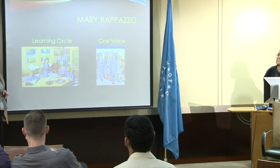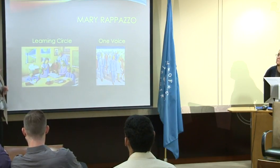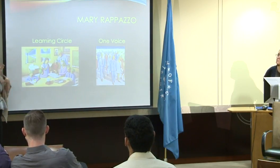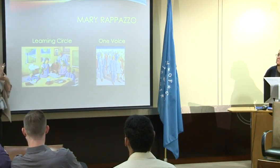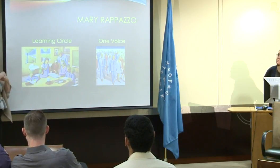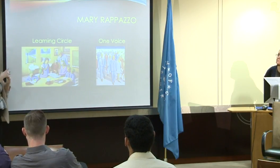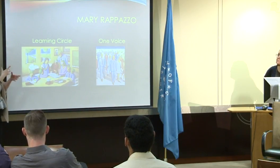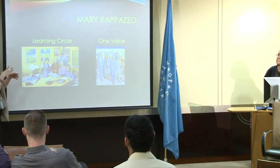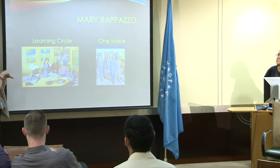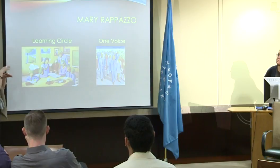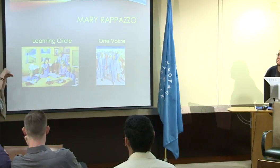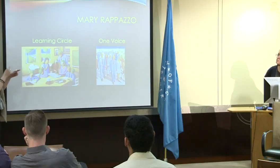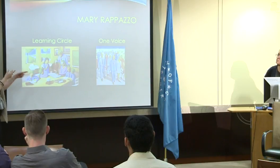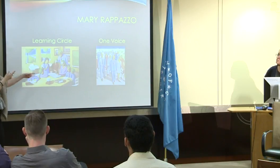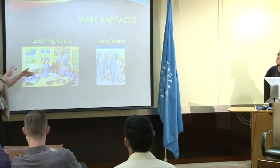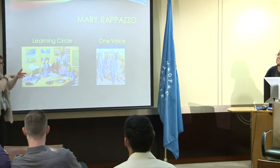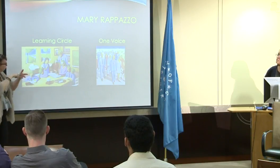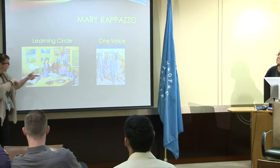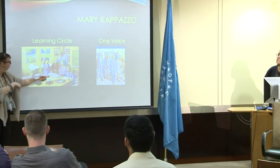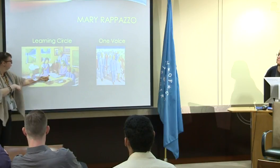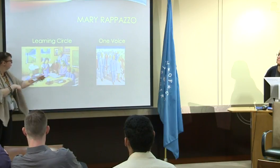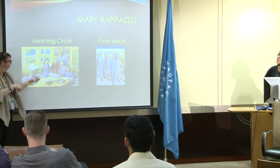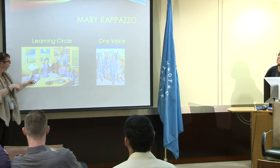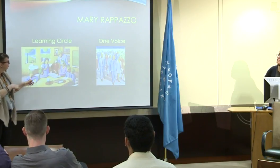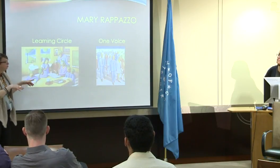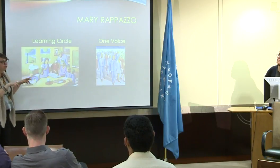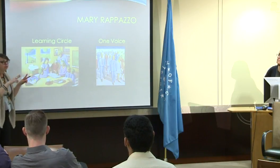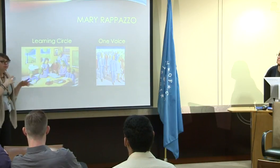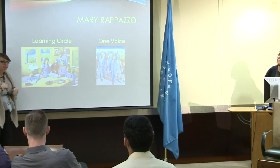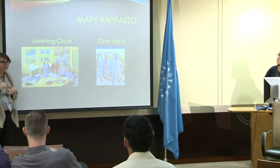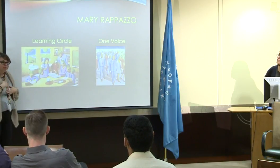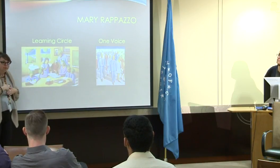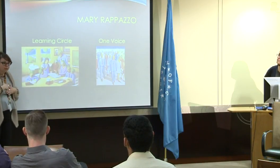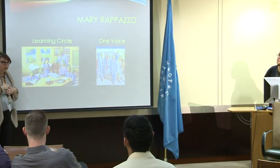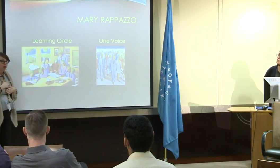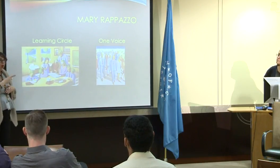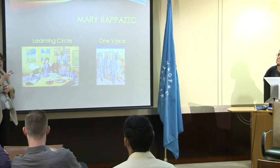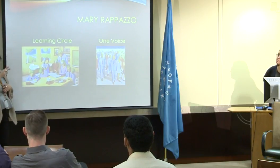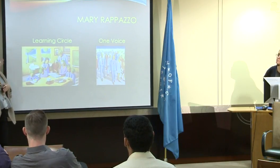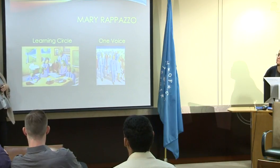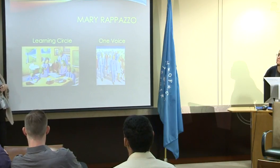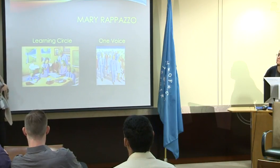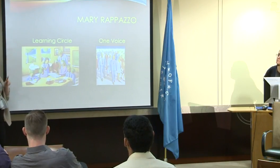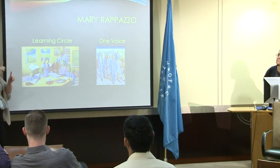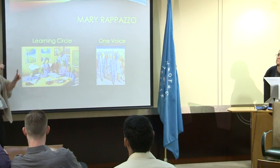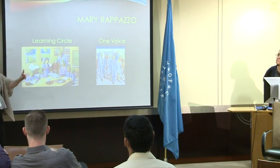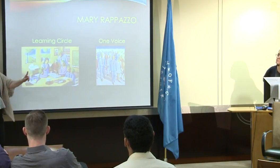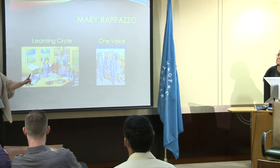And here are people that are talking as they're studying.